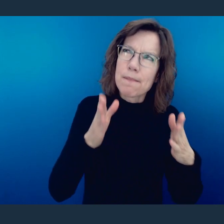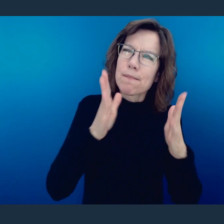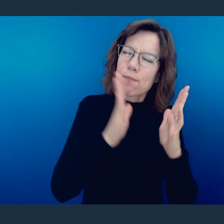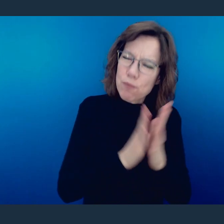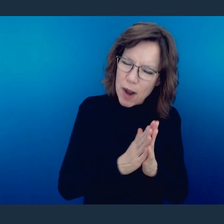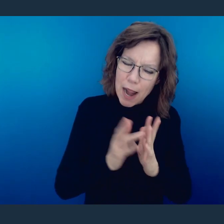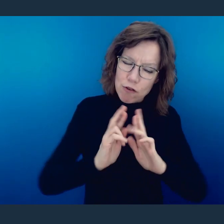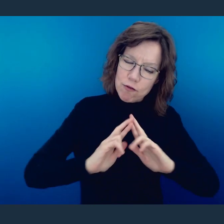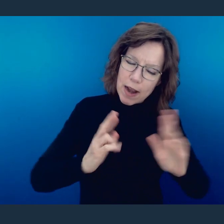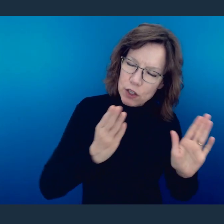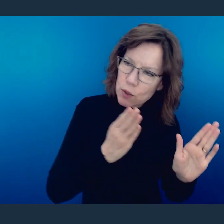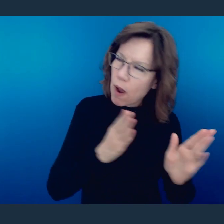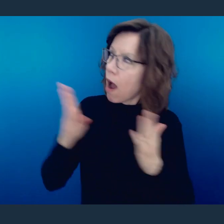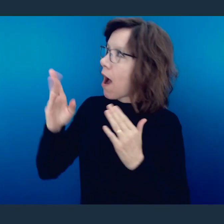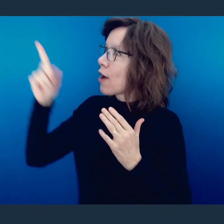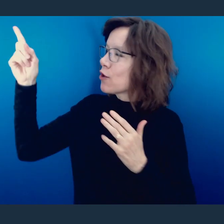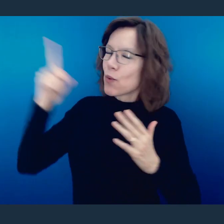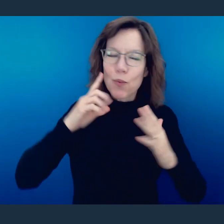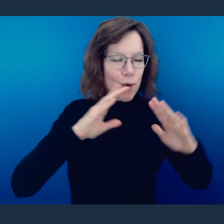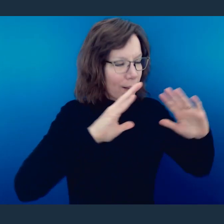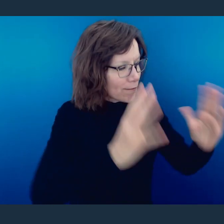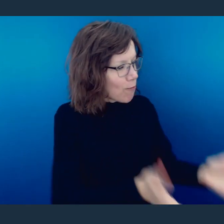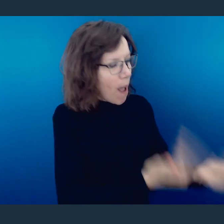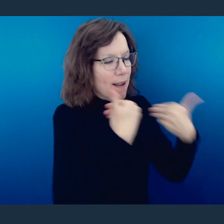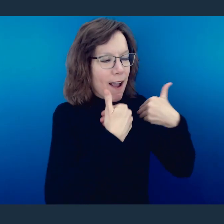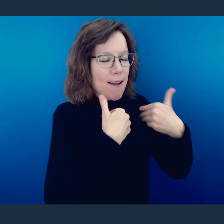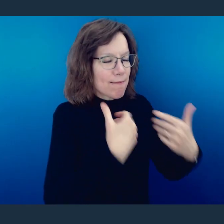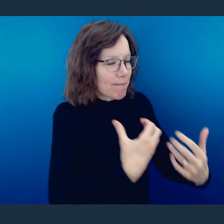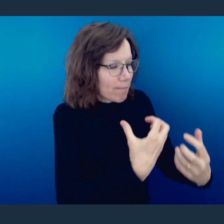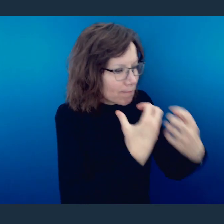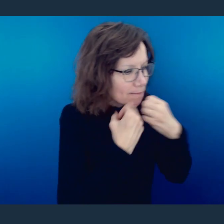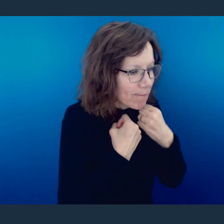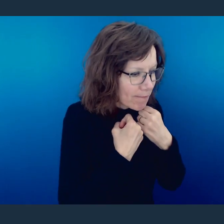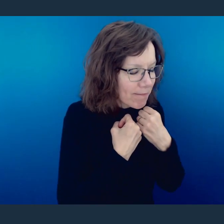that You might receive them with open arms. Let them know that they are loved by You.